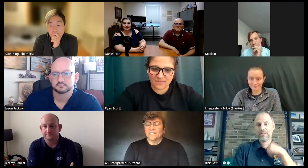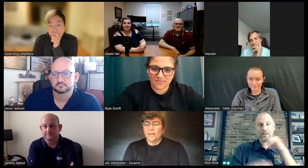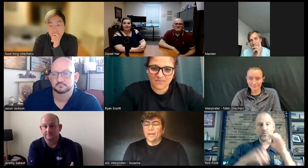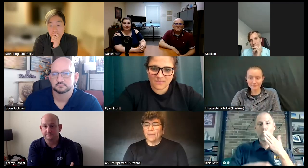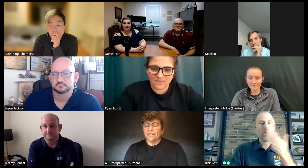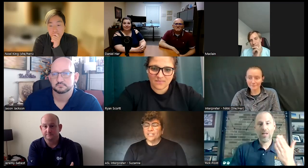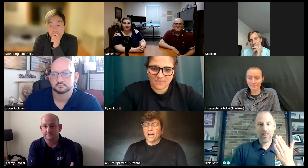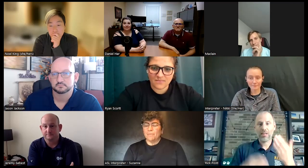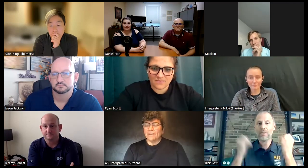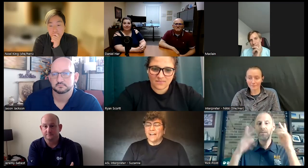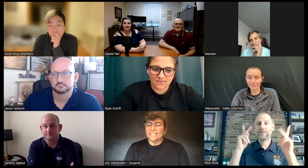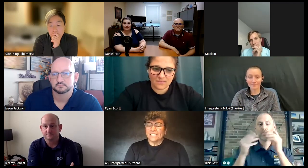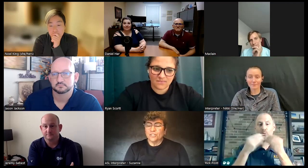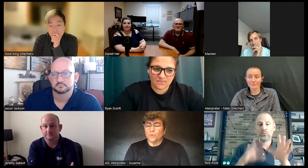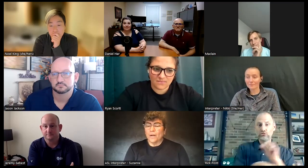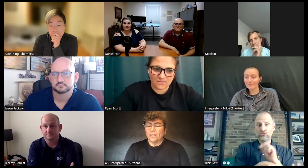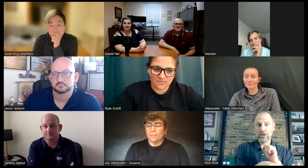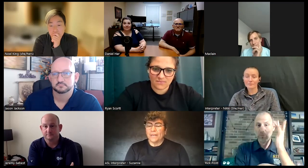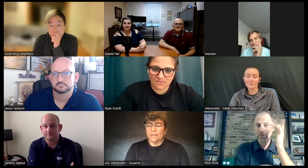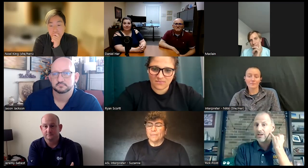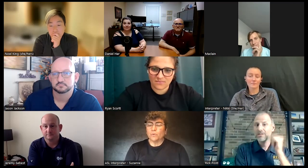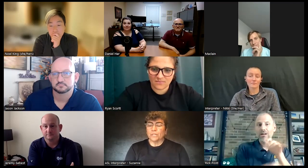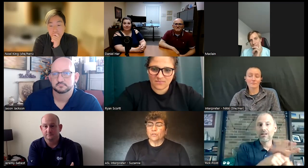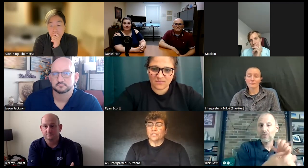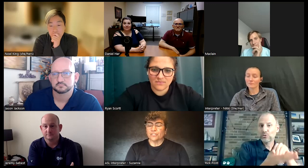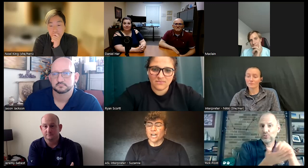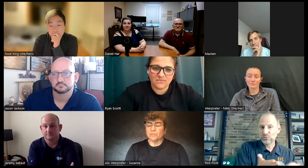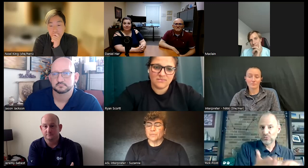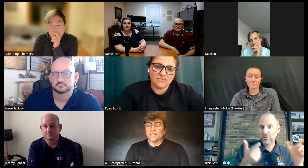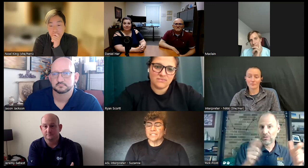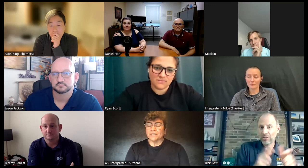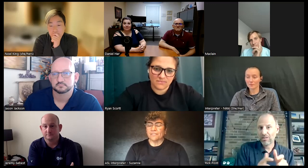in my job if I didn't do well many people would lose their jobs because if